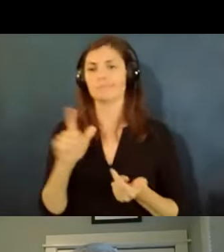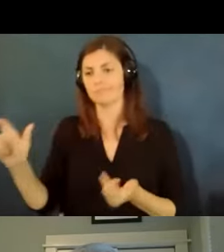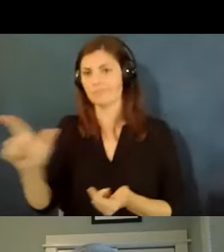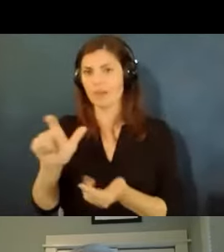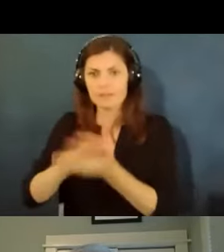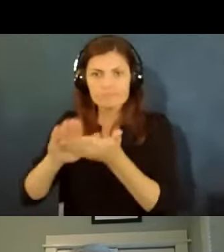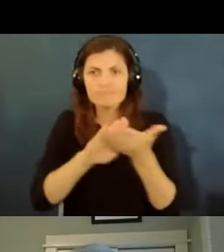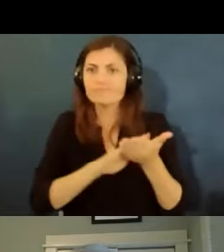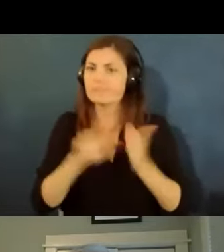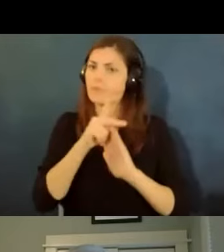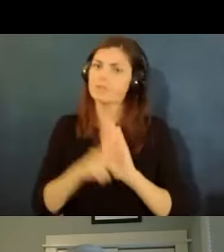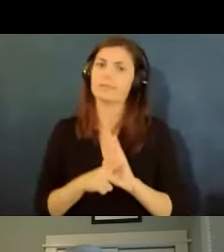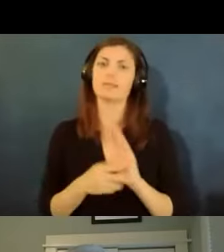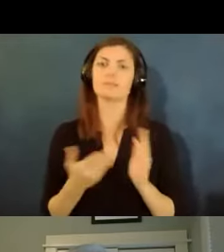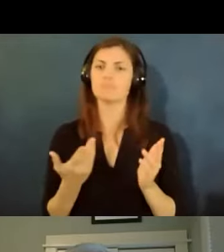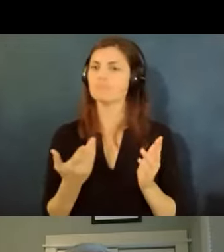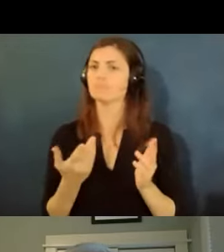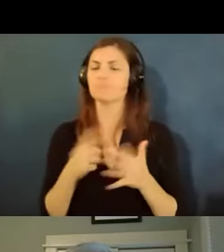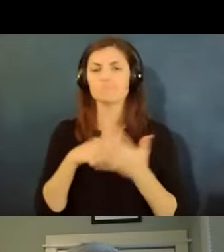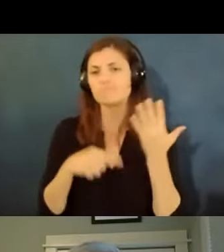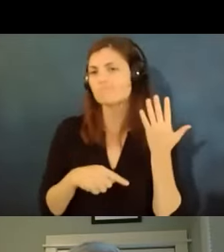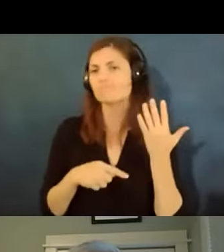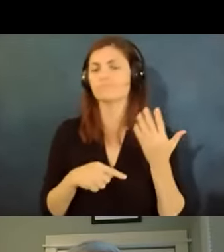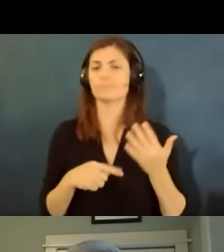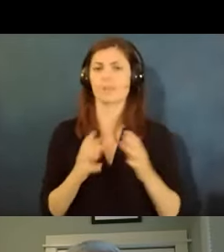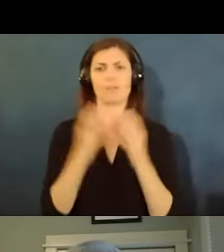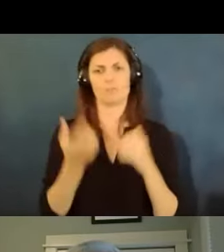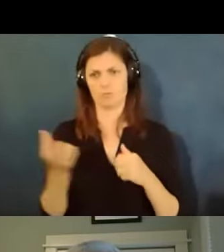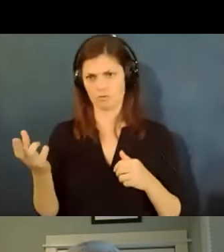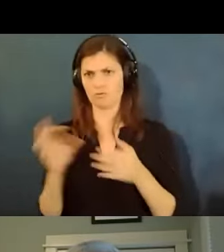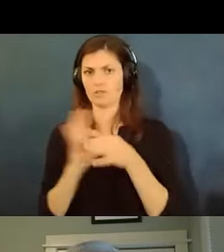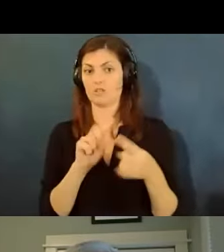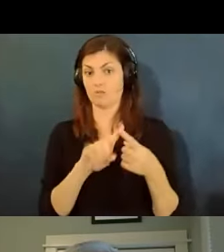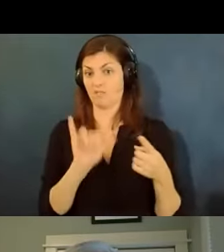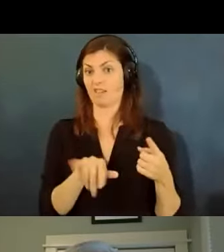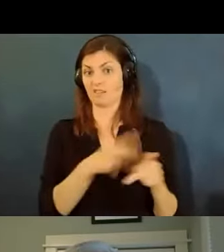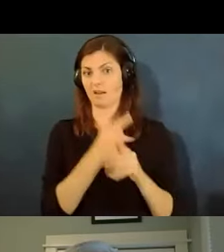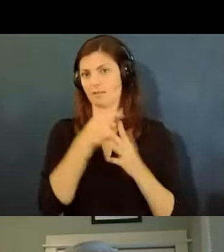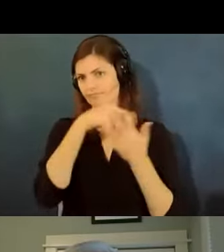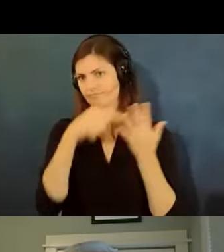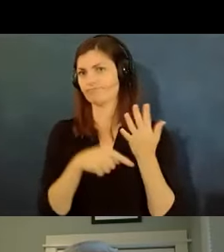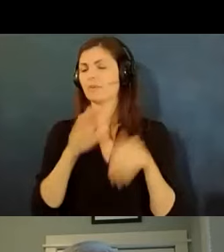um and there are lots of resources related to these kinds of things on the cdc website the